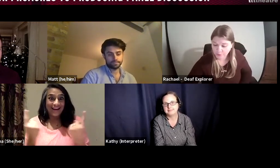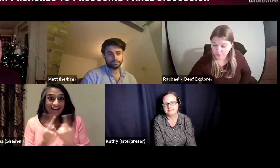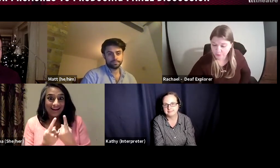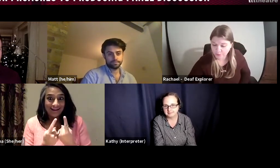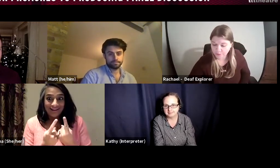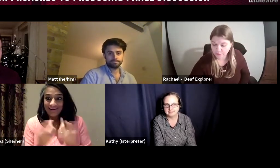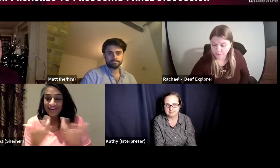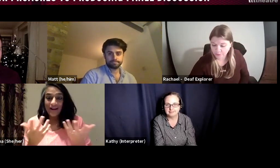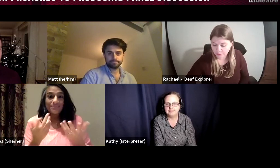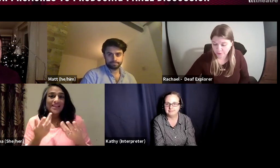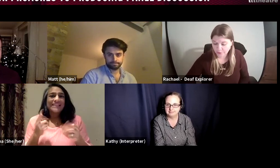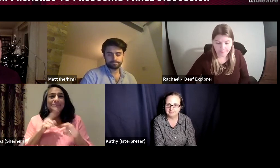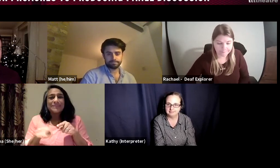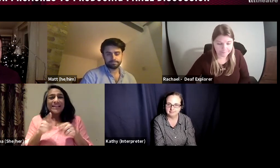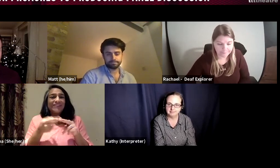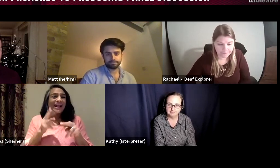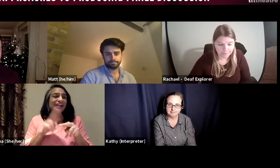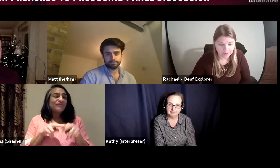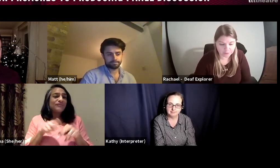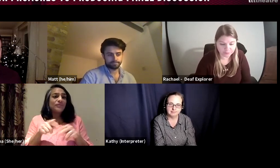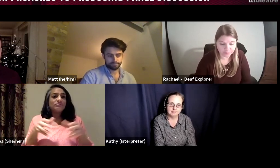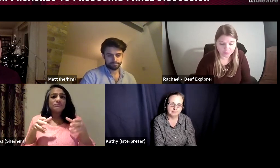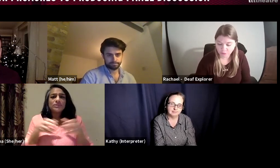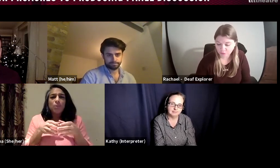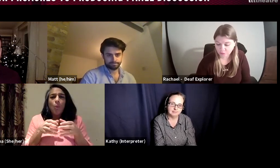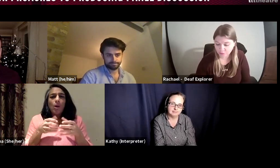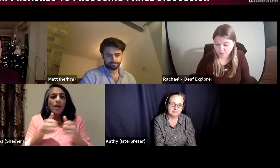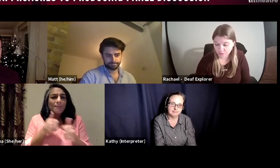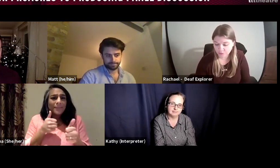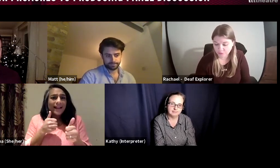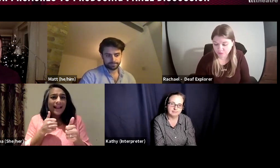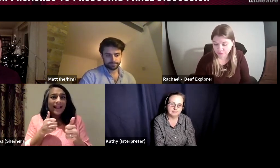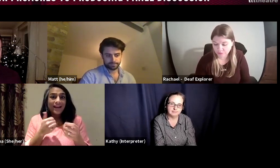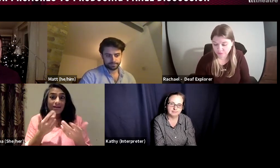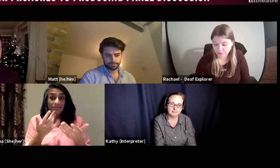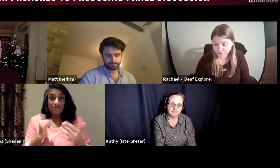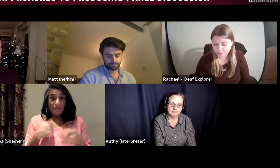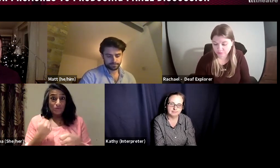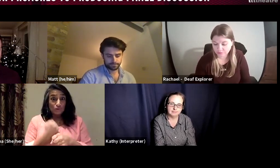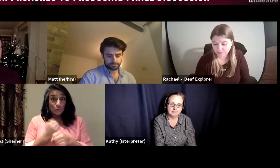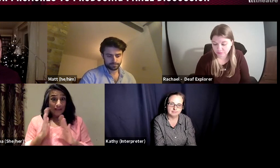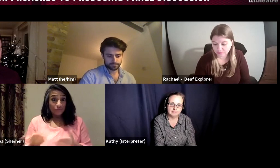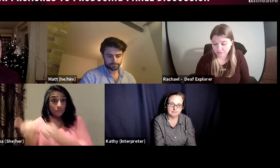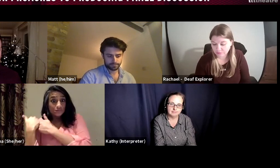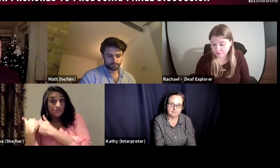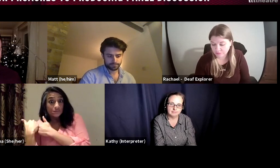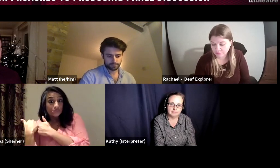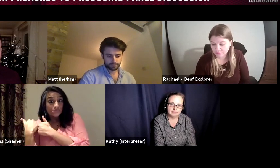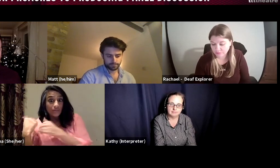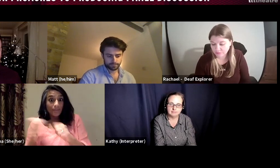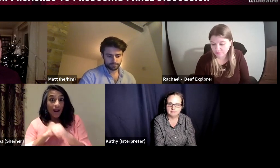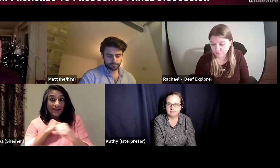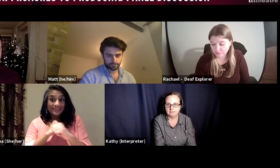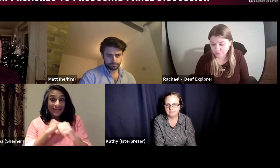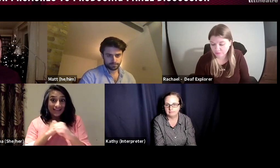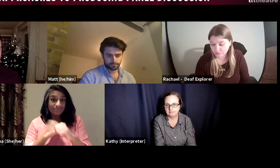That's a huge part of the role. Specifically if it is a small company, the producer may have to